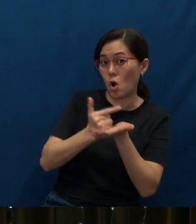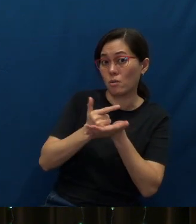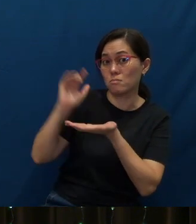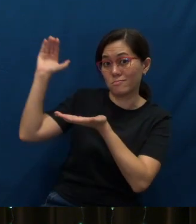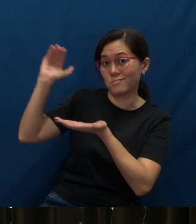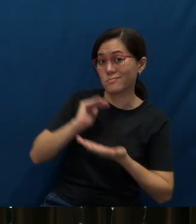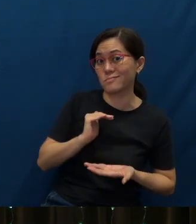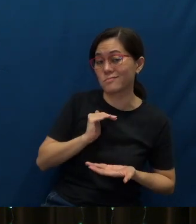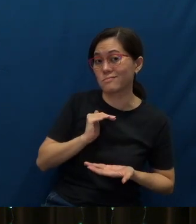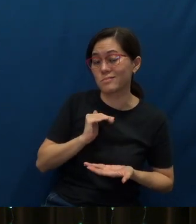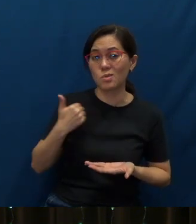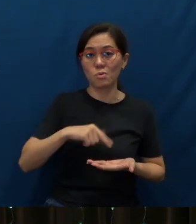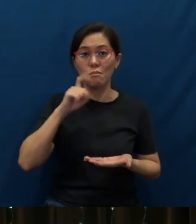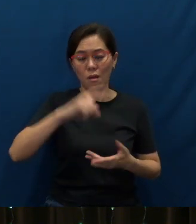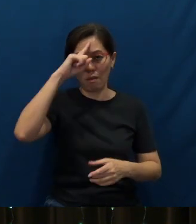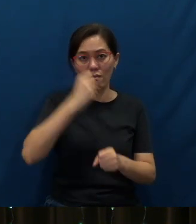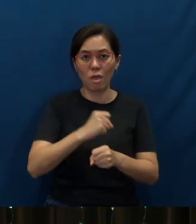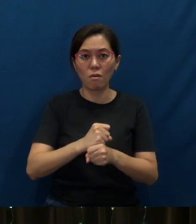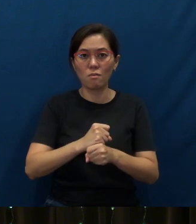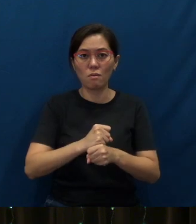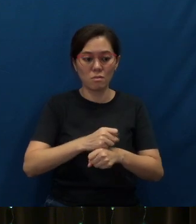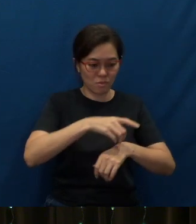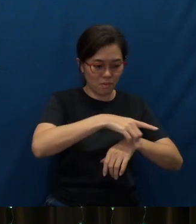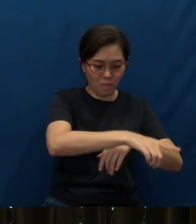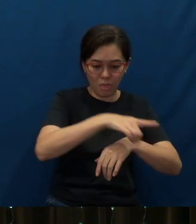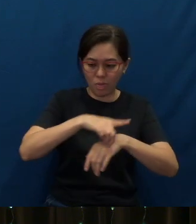But we are to be faithful in delivering it.